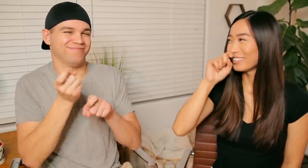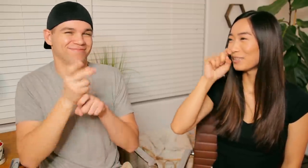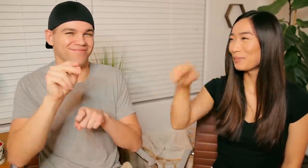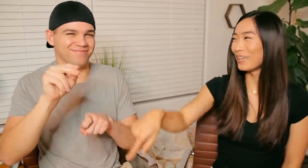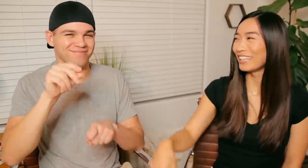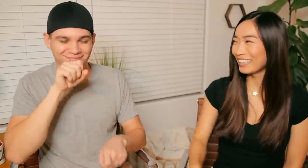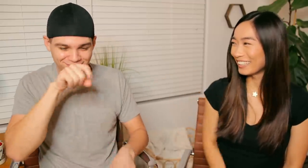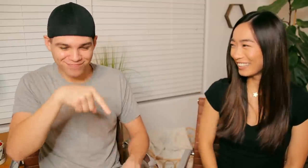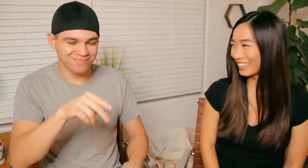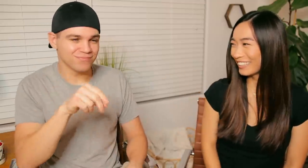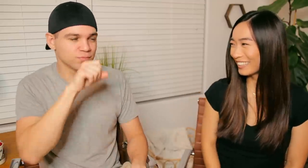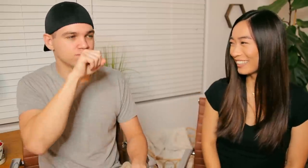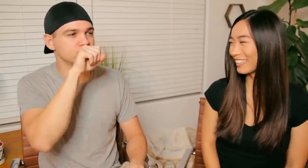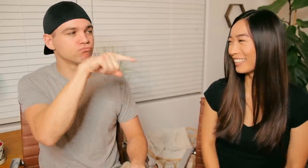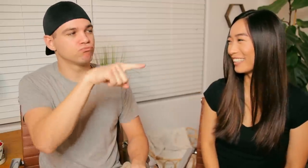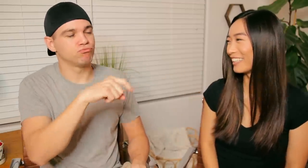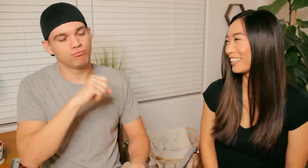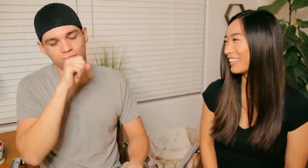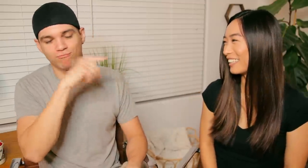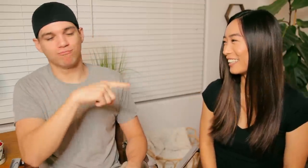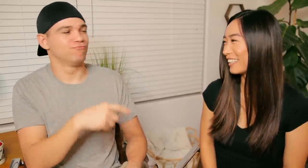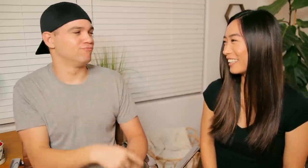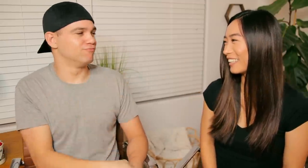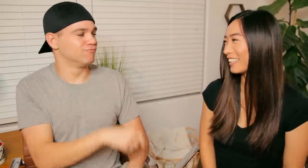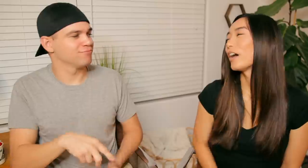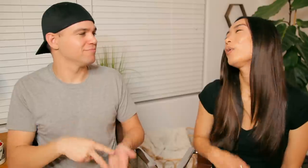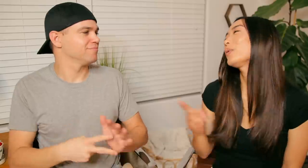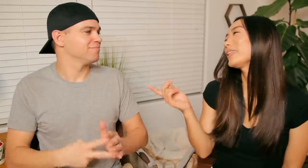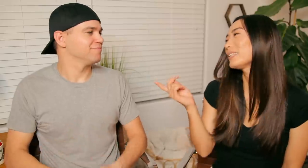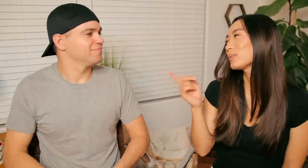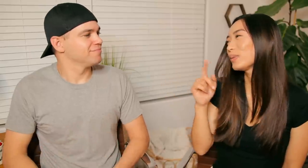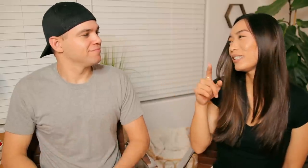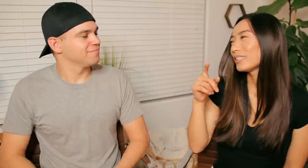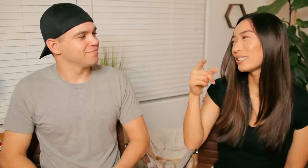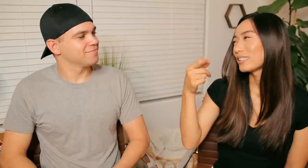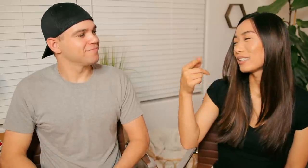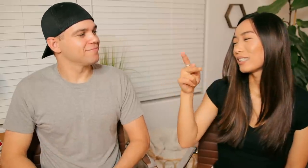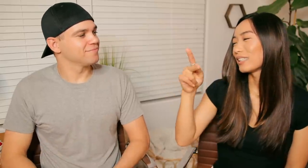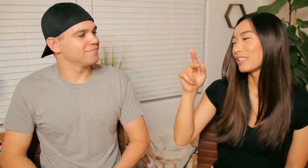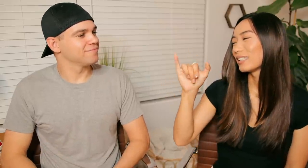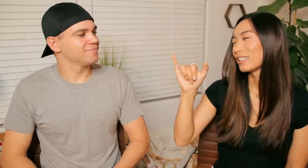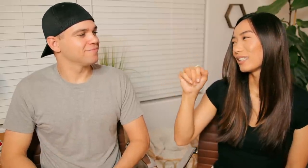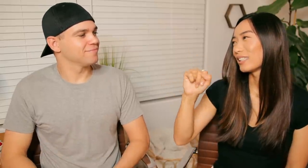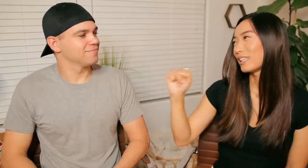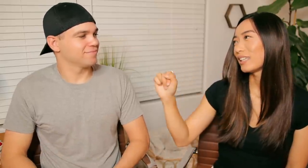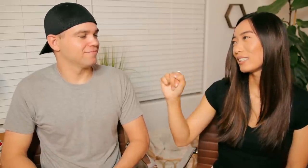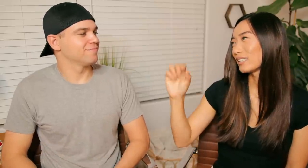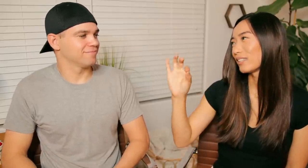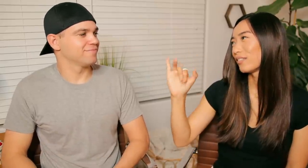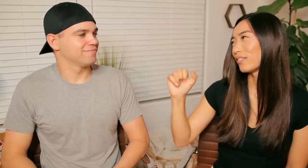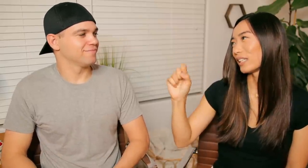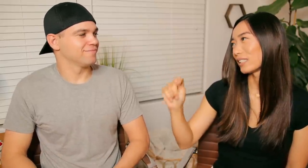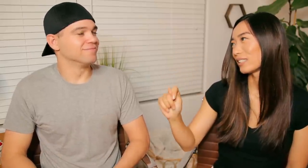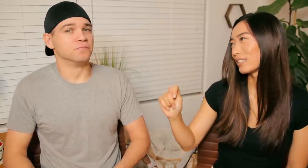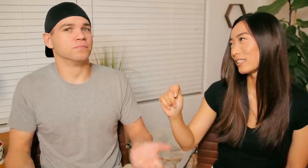R: haha just joking. Doesn't mean spit (not signed that way either) E: OH wait this one is kiss-fist